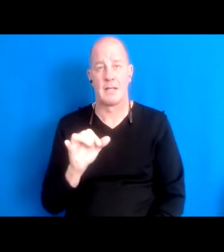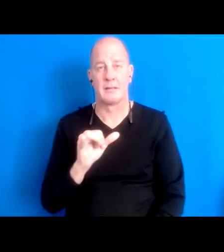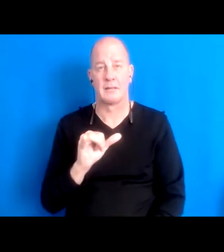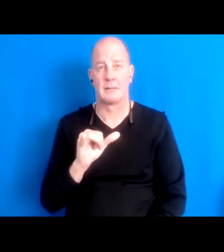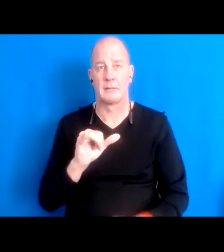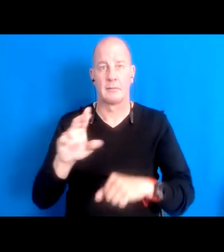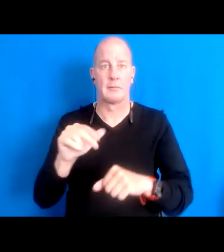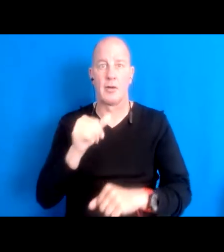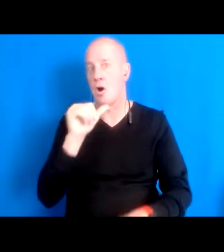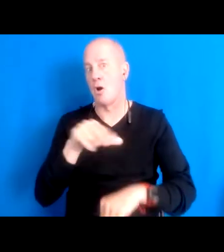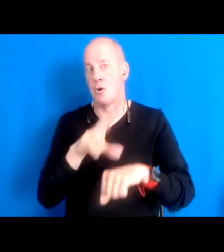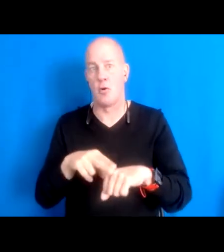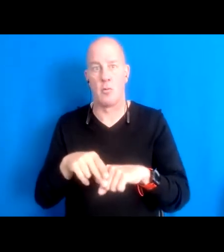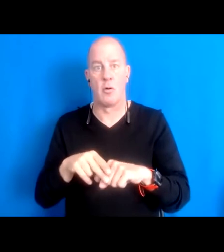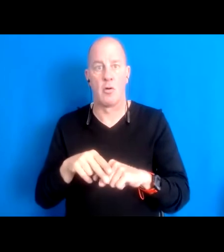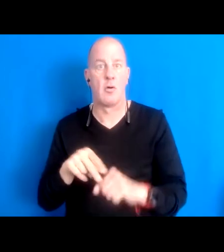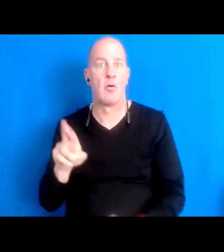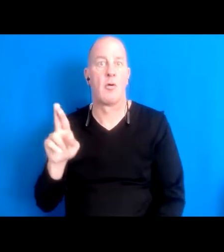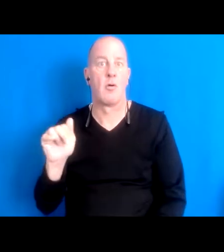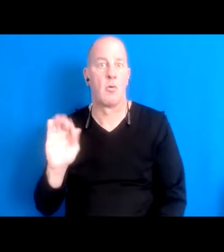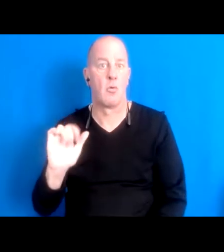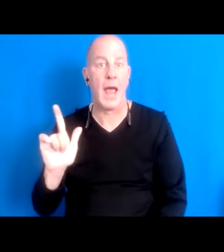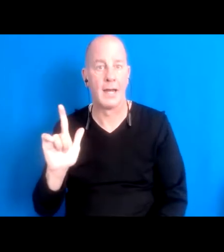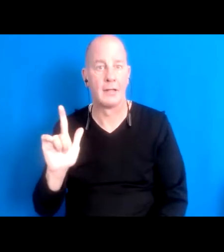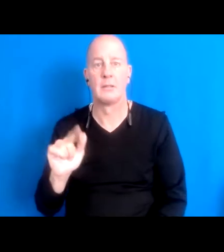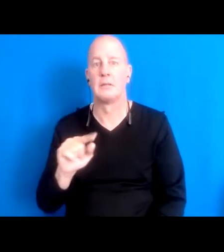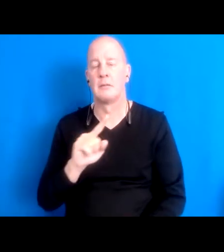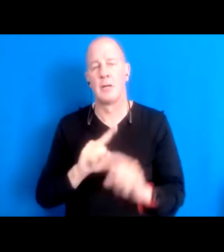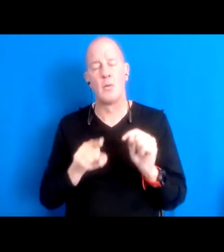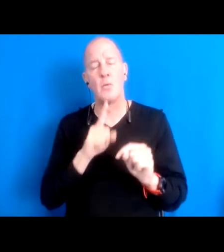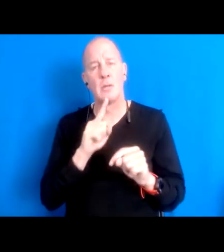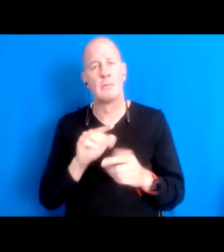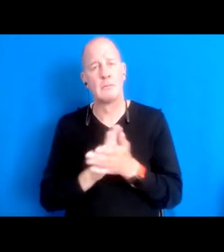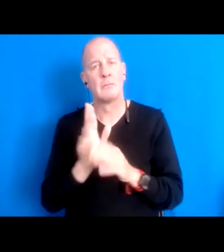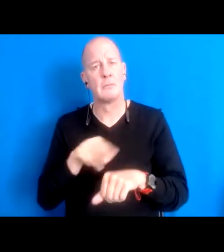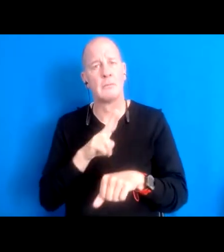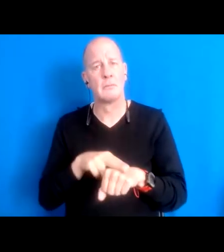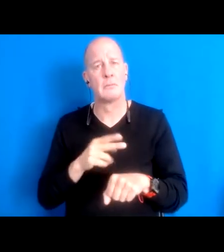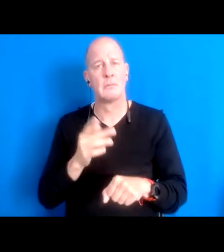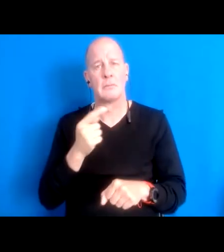15:50:52 But normalize into thinking that spiritual spaces exists and we should do more